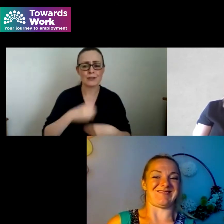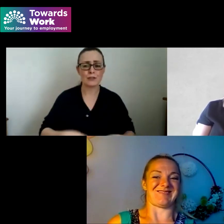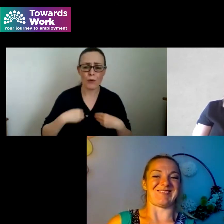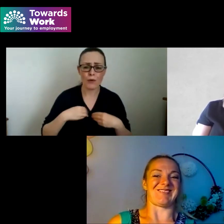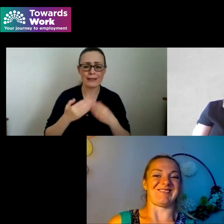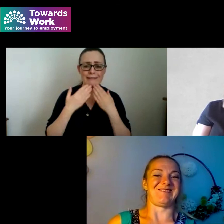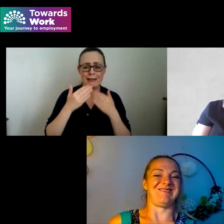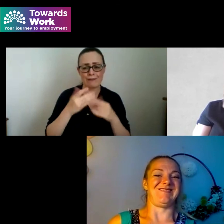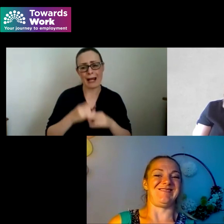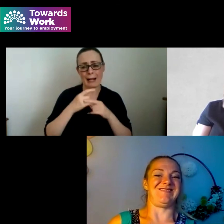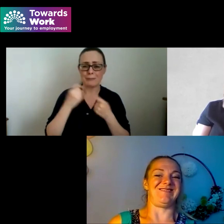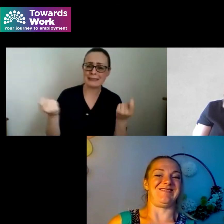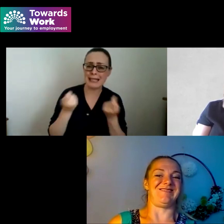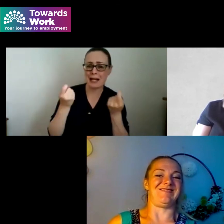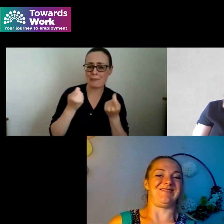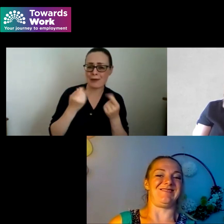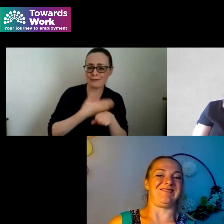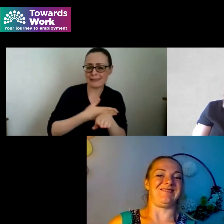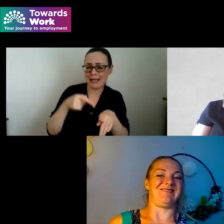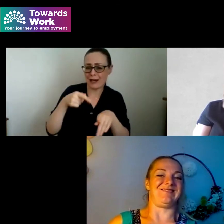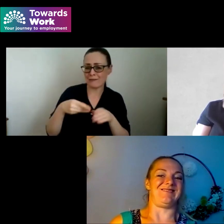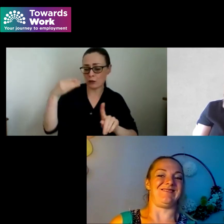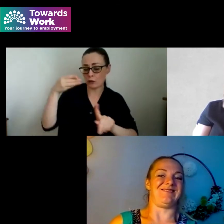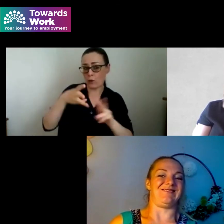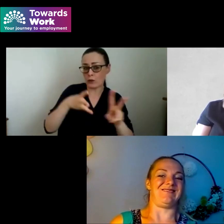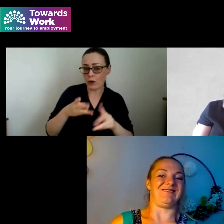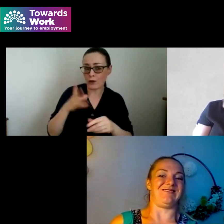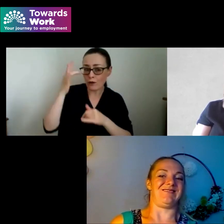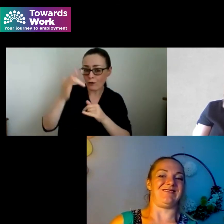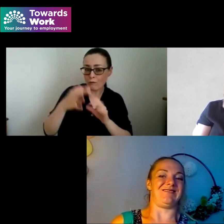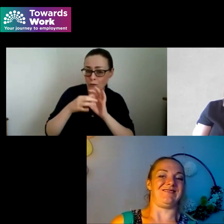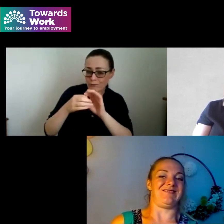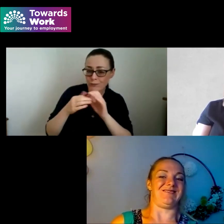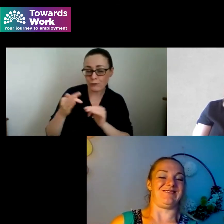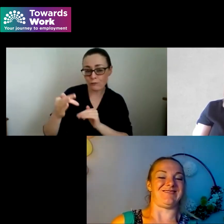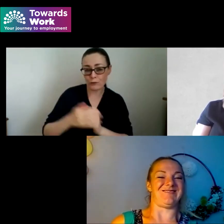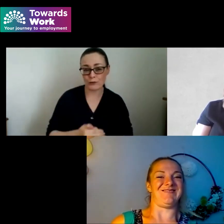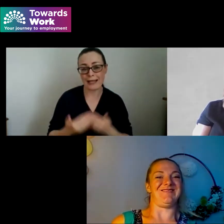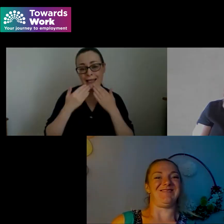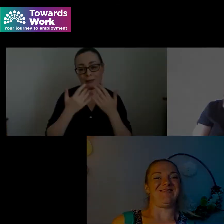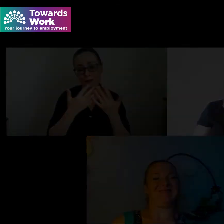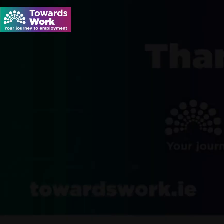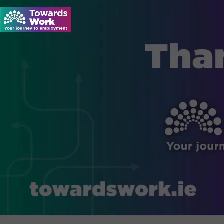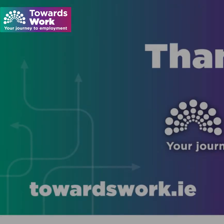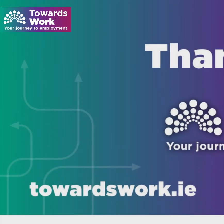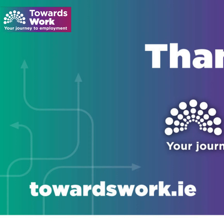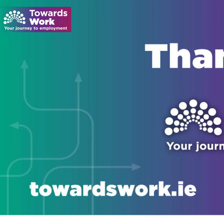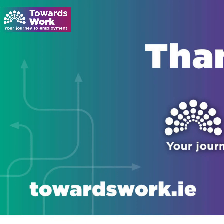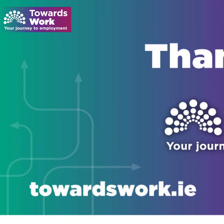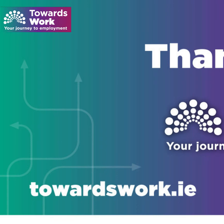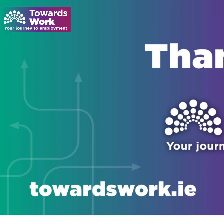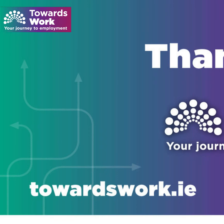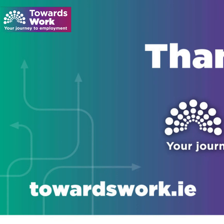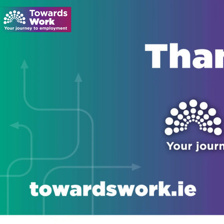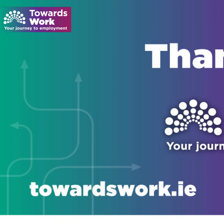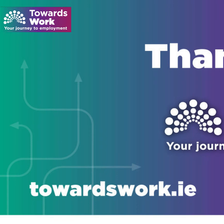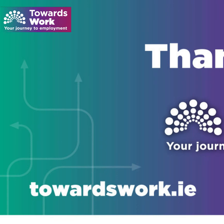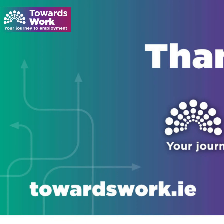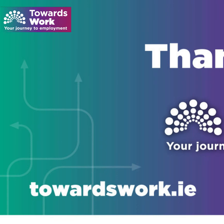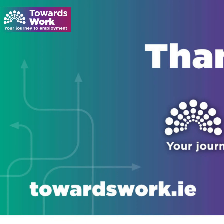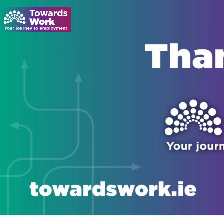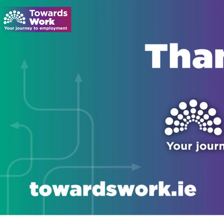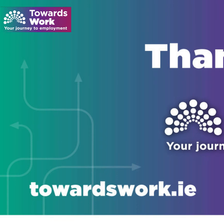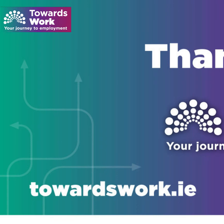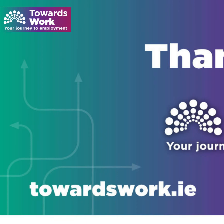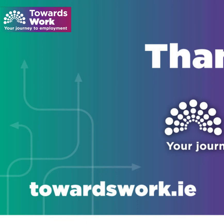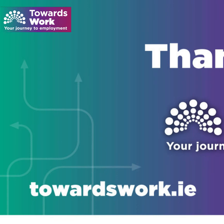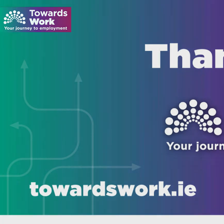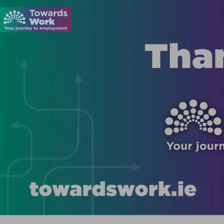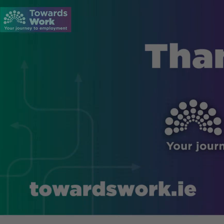of towards work and looking forward to working with you all again in the future thanks so much